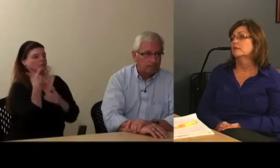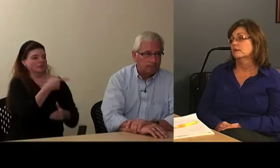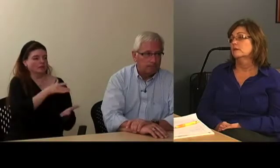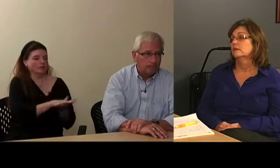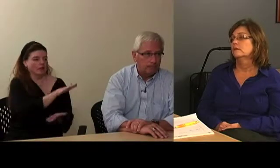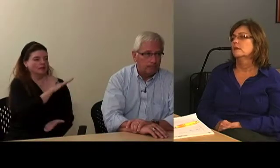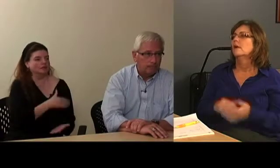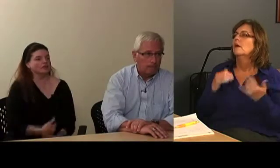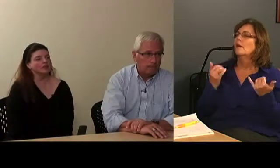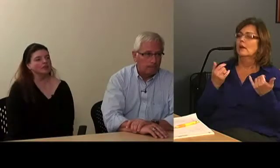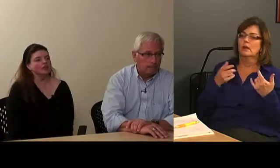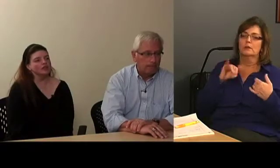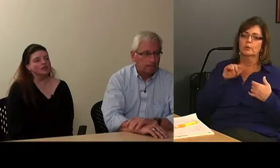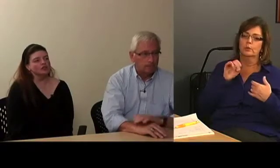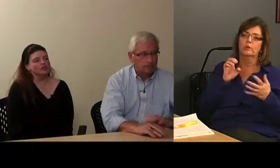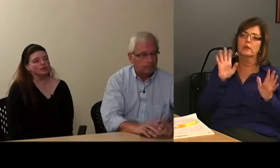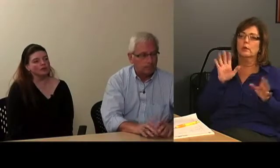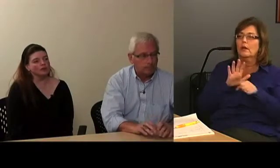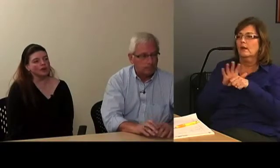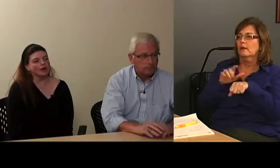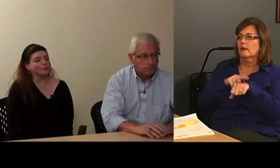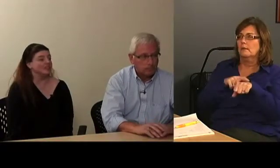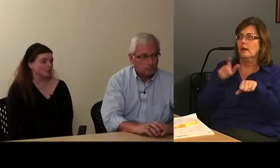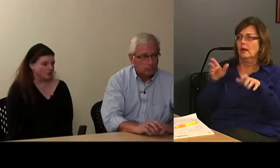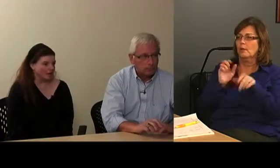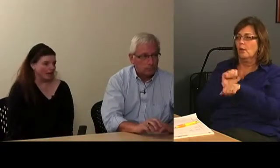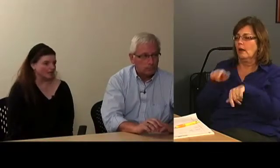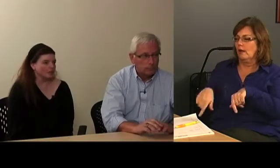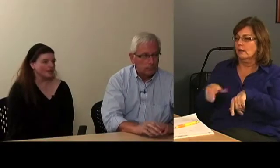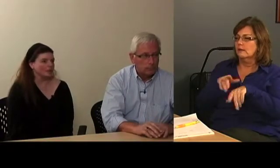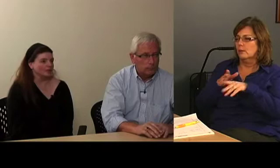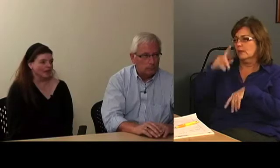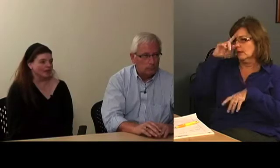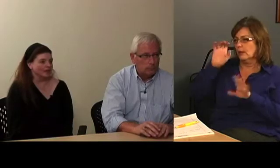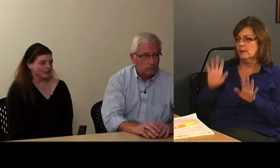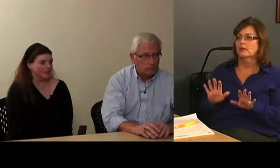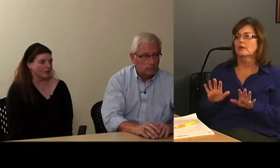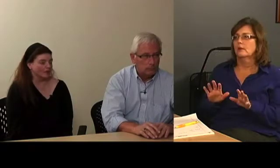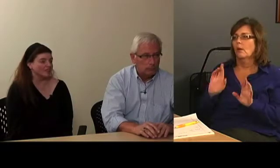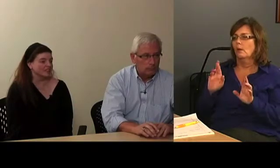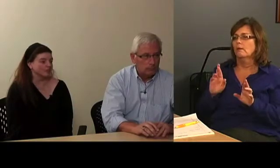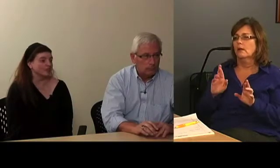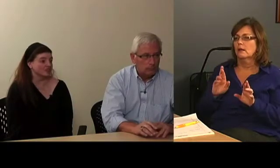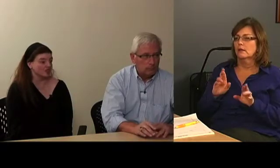So, it's June now, so I think we've got enough time over the summer